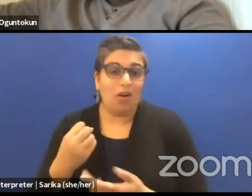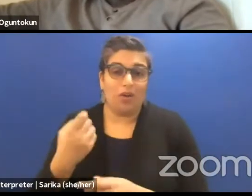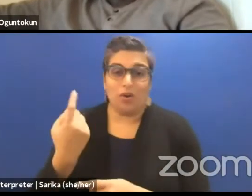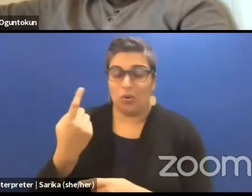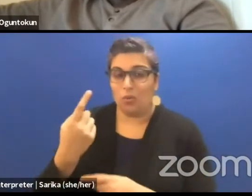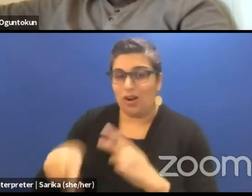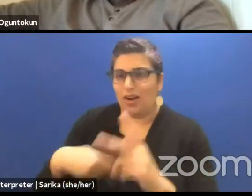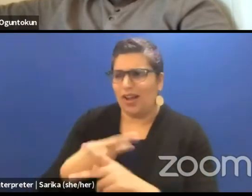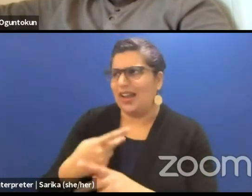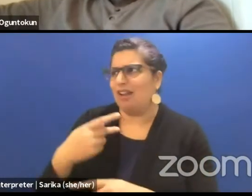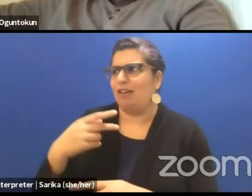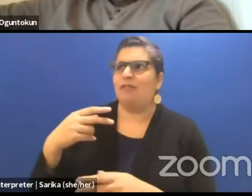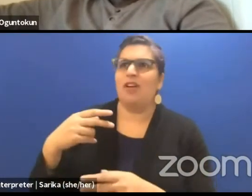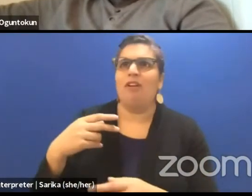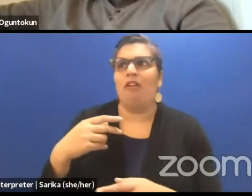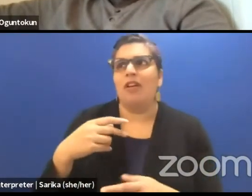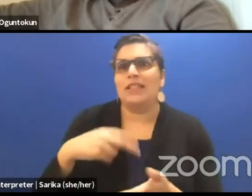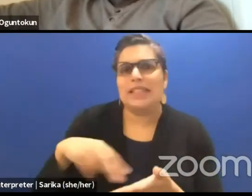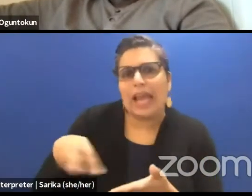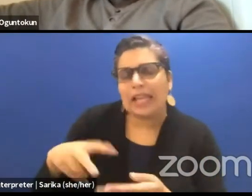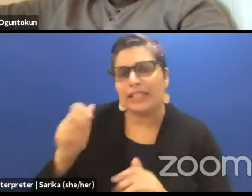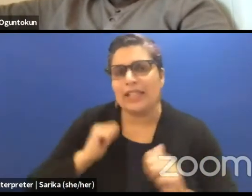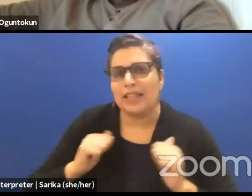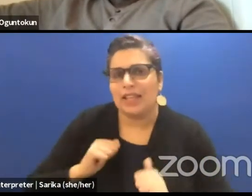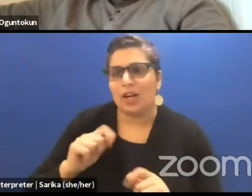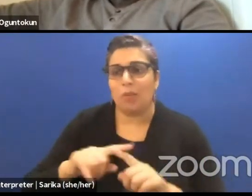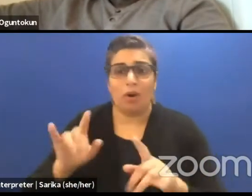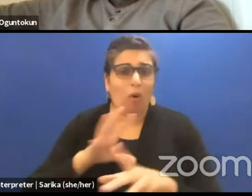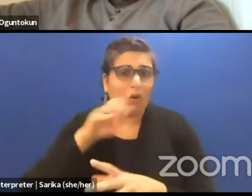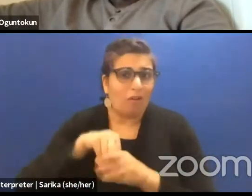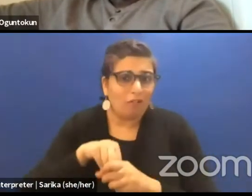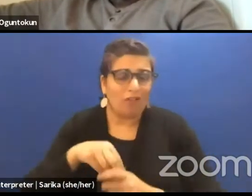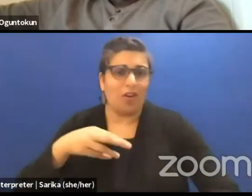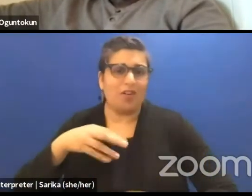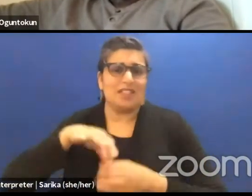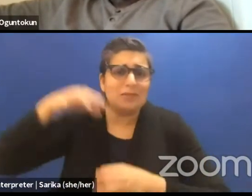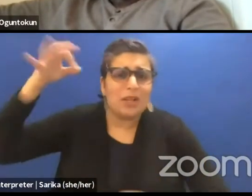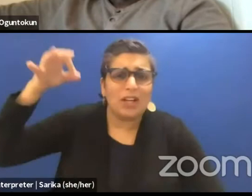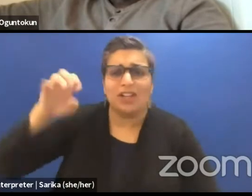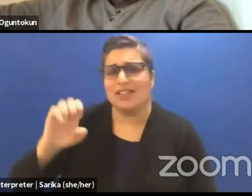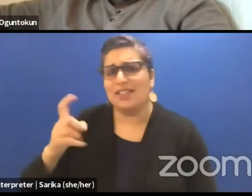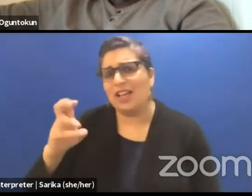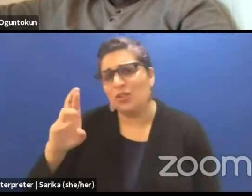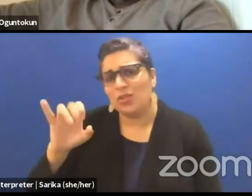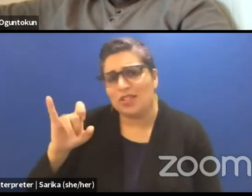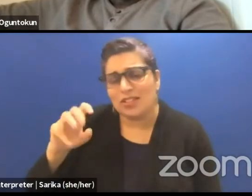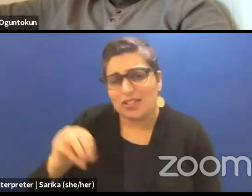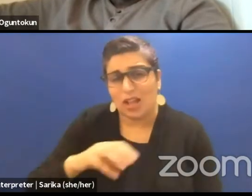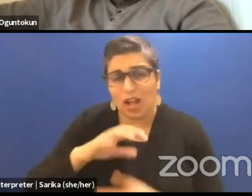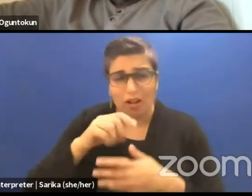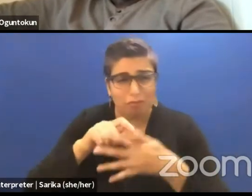and it deals with spirits. When you ask the practitioners who are some of the best musicians and theater performers you'll ever meet,